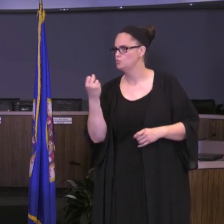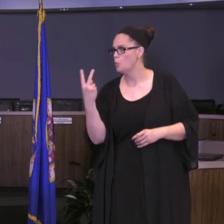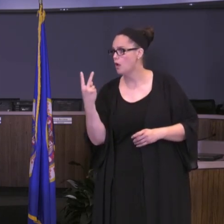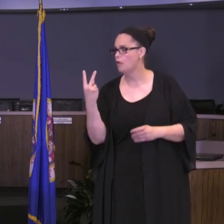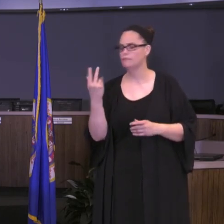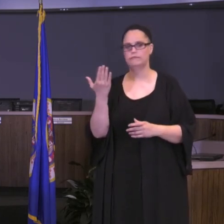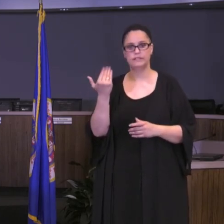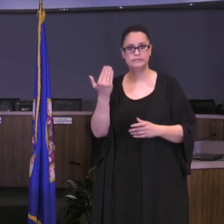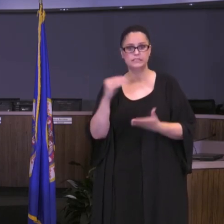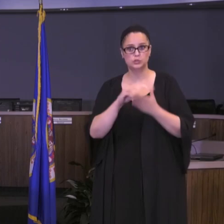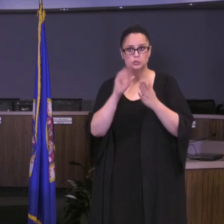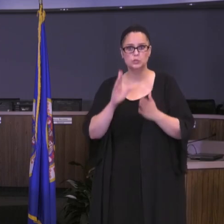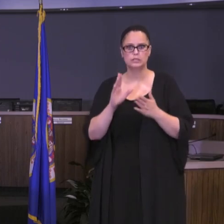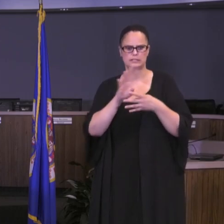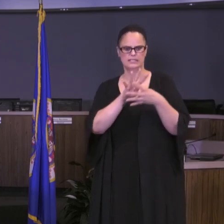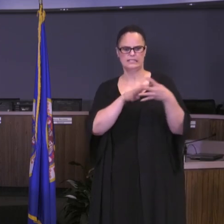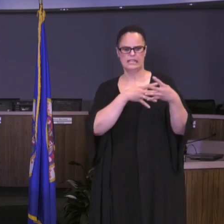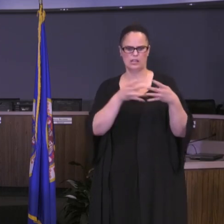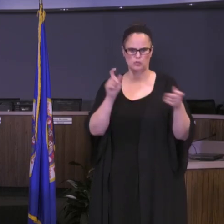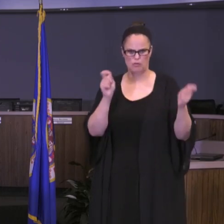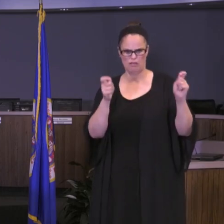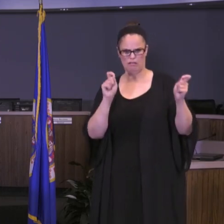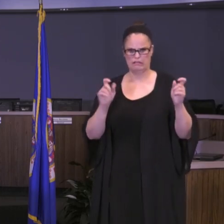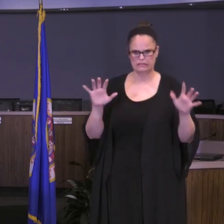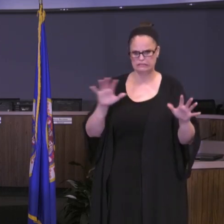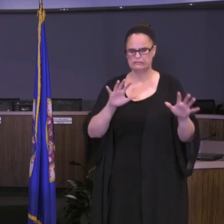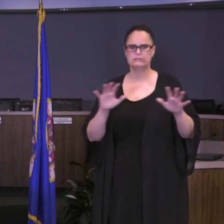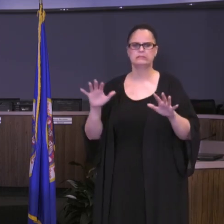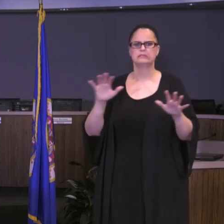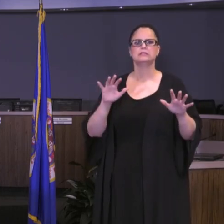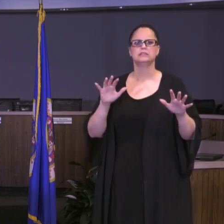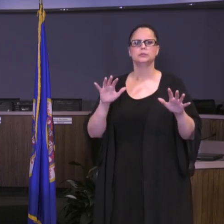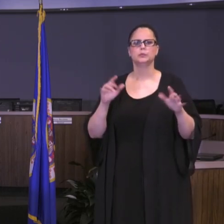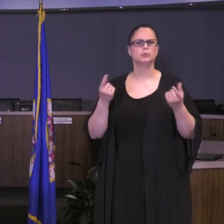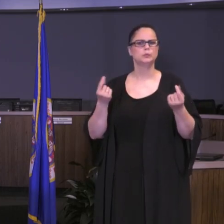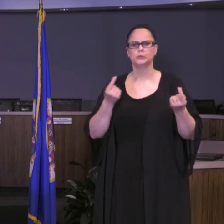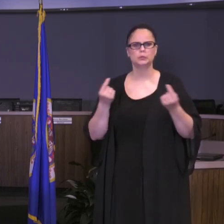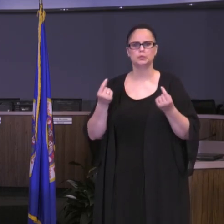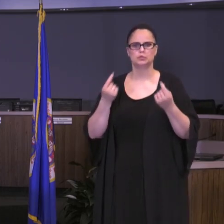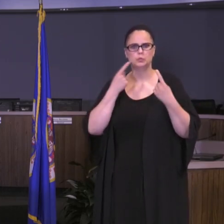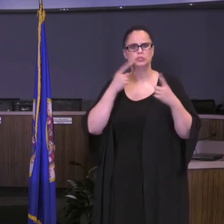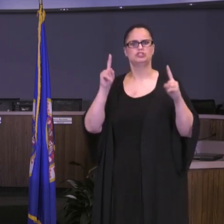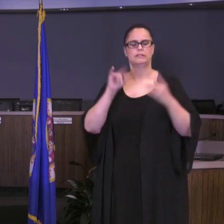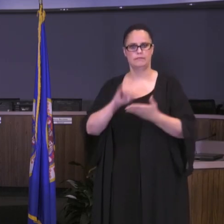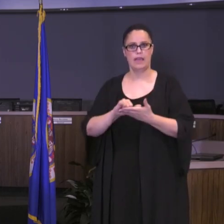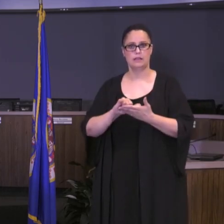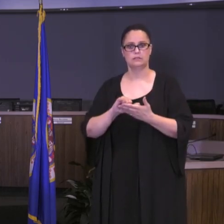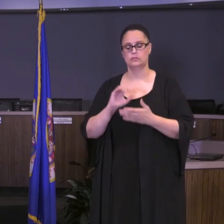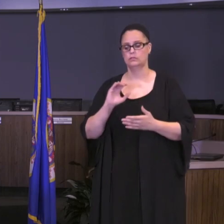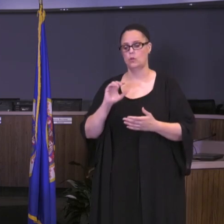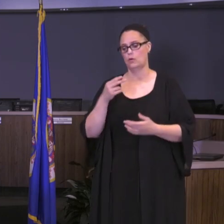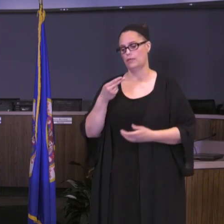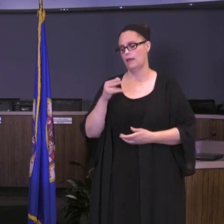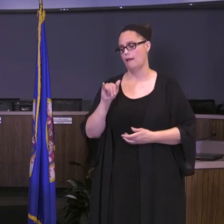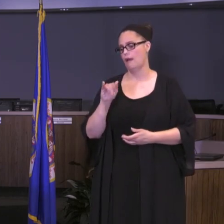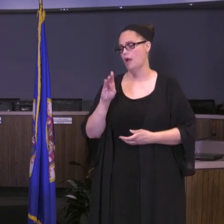the kind of scheduling and the kind of movement that's going to take place for us to achieve that. So the hybrid schedule comes